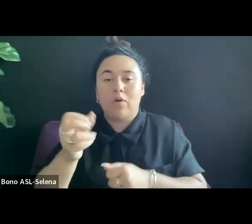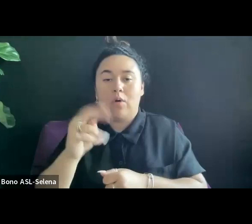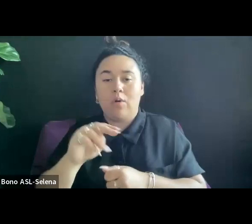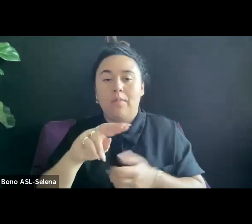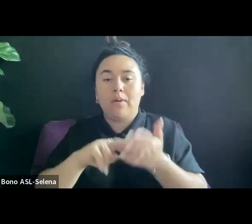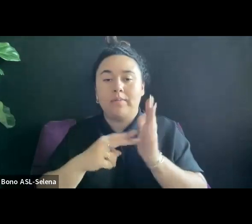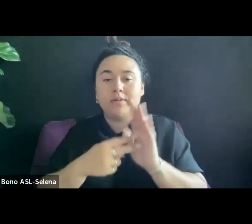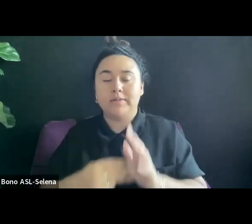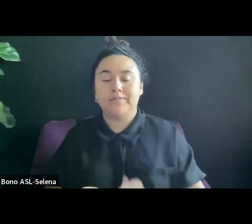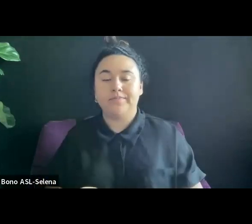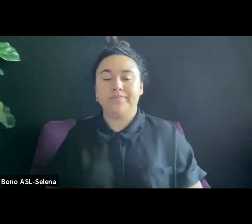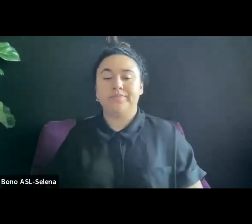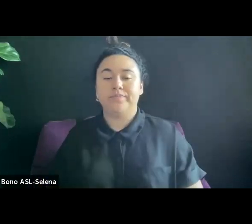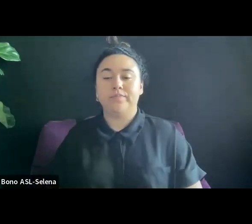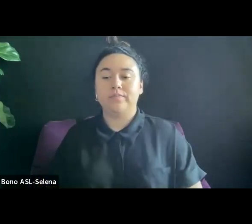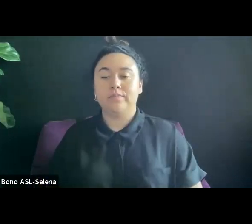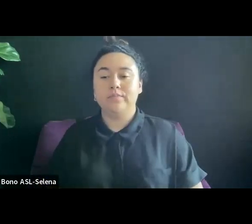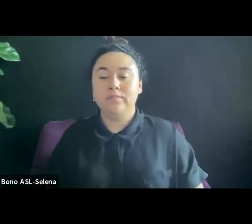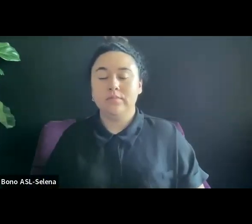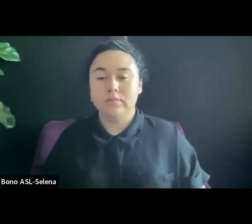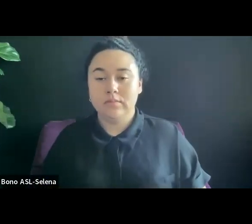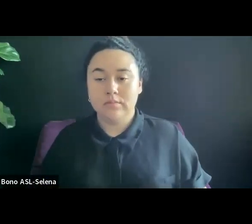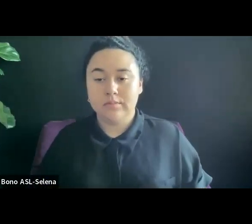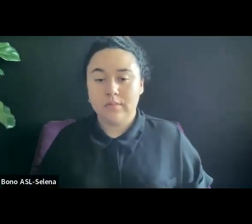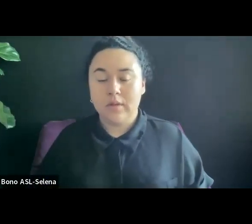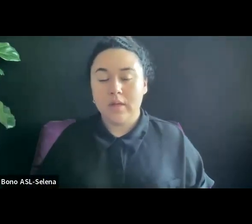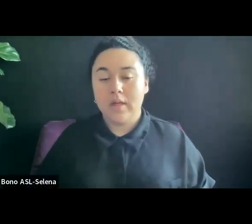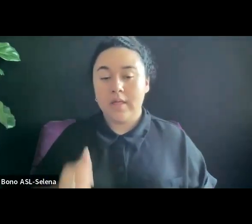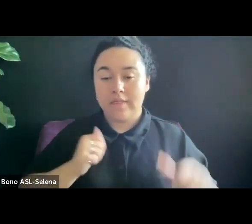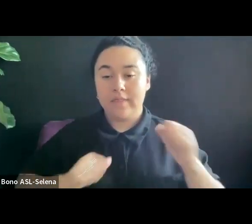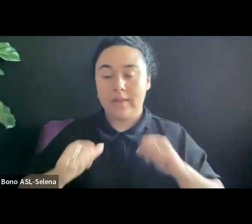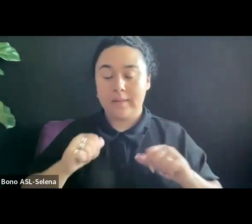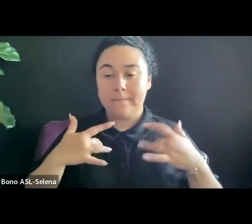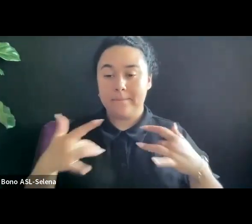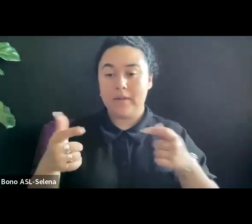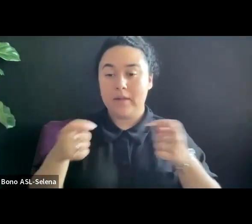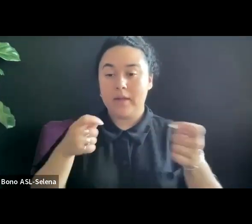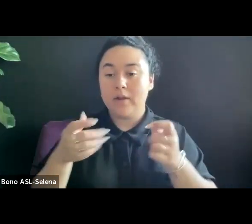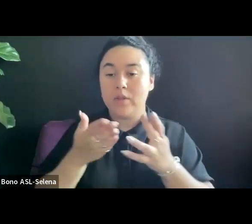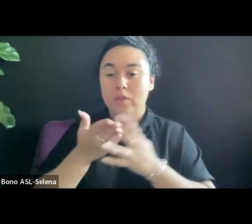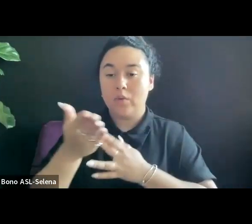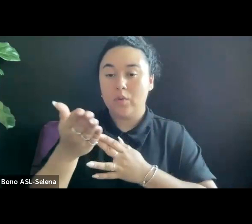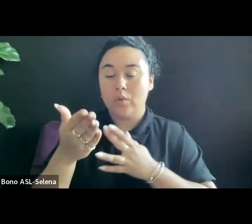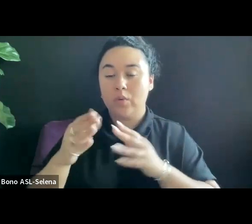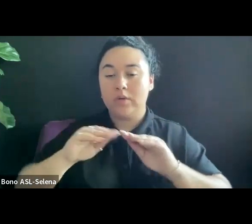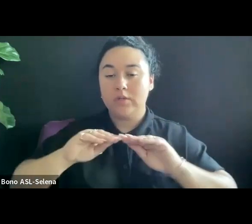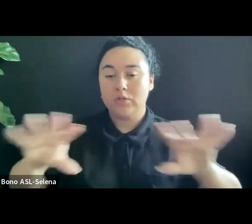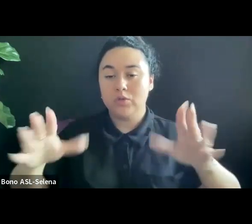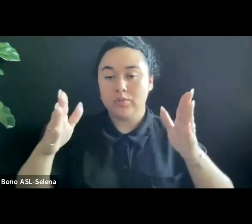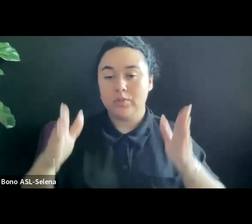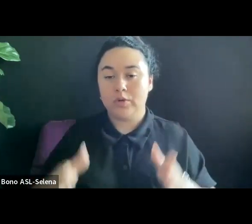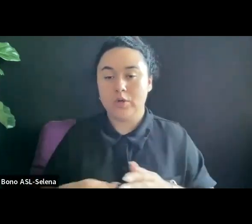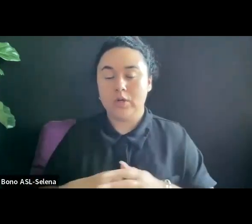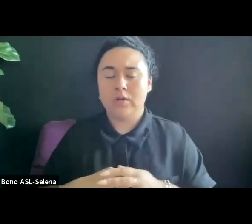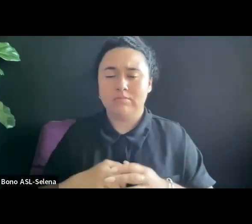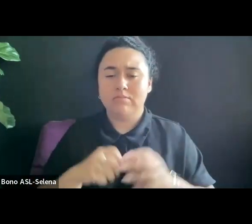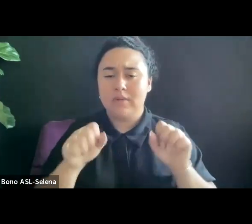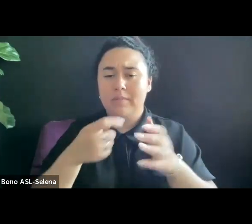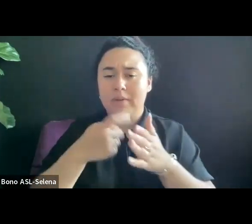THEATRICAL IS USUALLY HANDLED THROUGH A DISTRIBUTOR BECAUSE IT CAN BE VERY COSTLY.